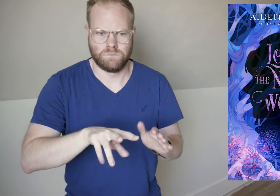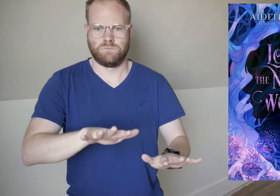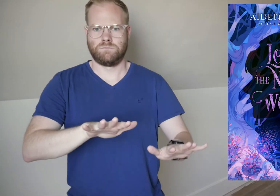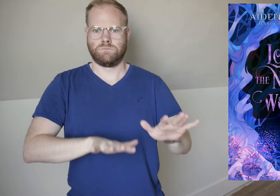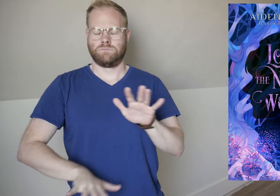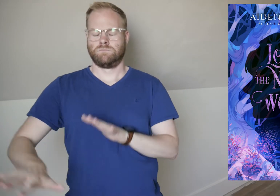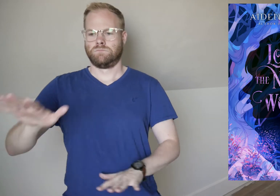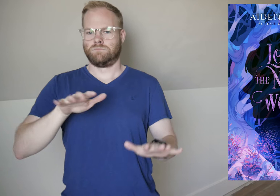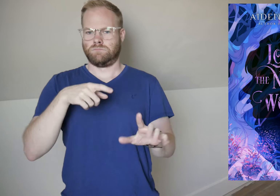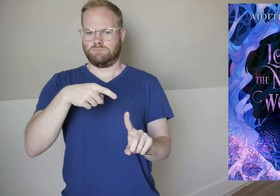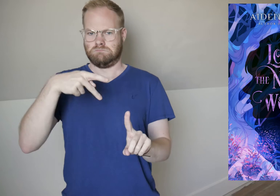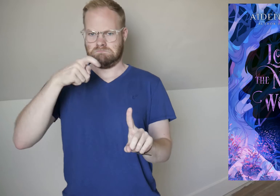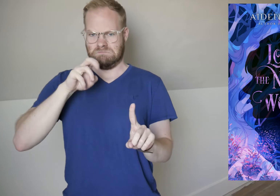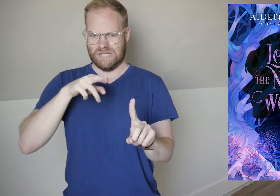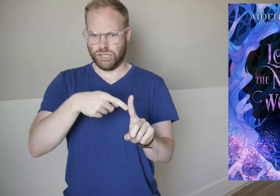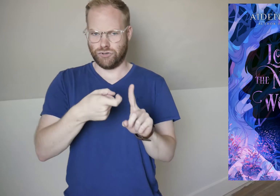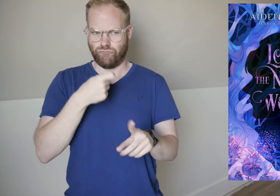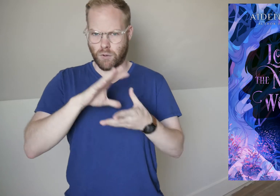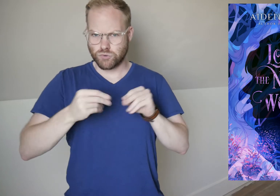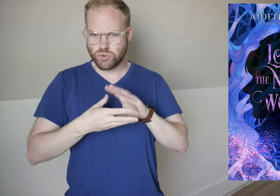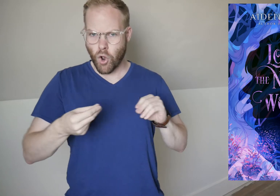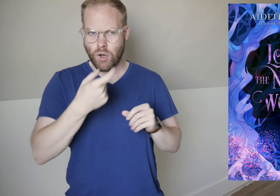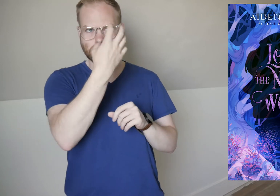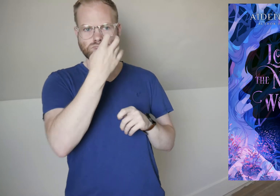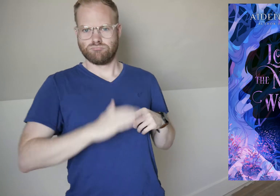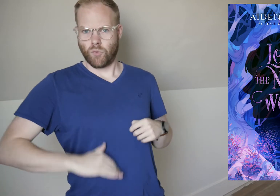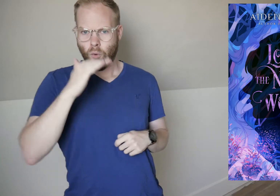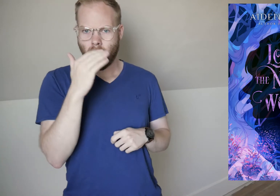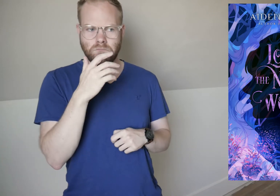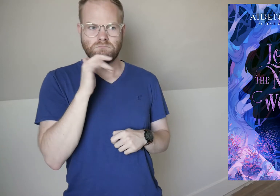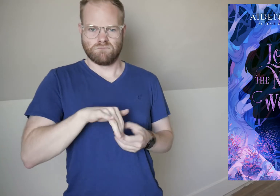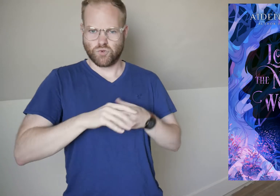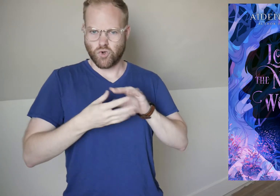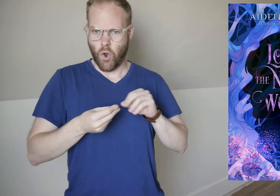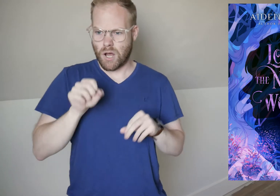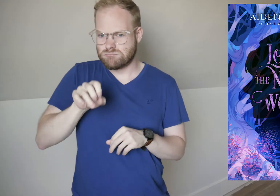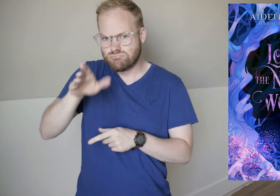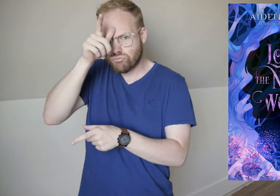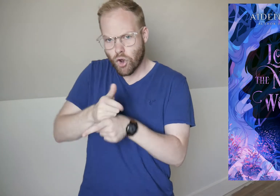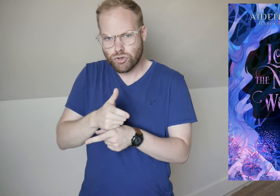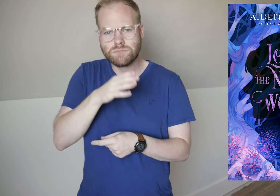she discovers it’s the Peter from the stories she was told growing up, the ones she told to her brothers,